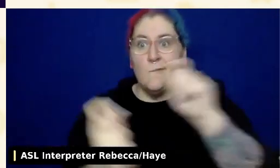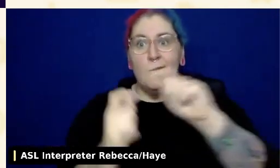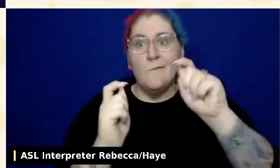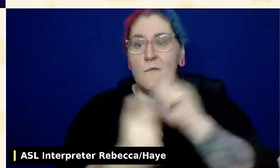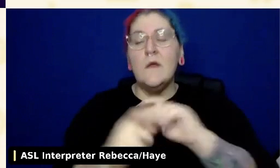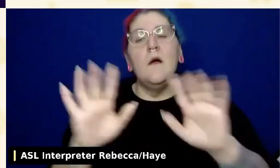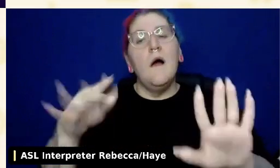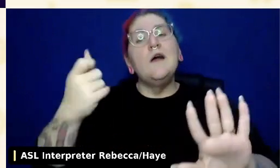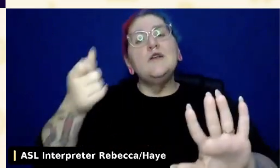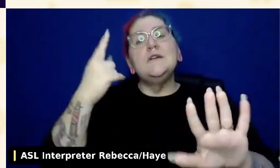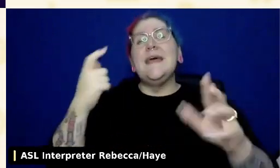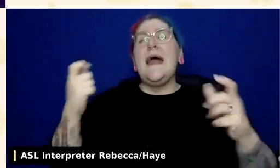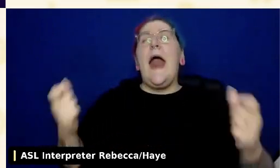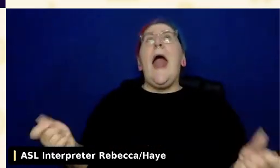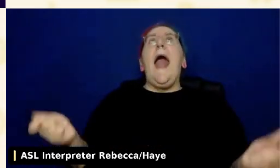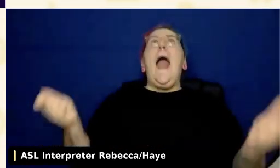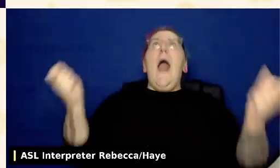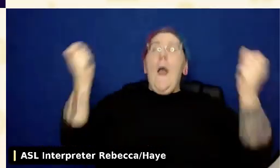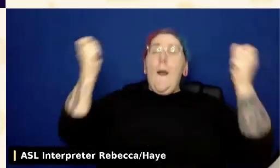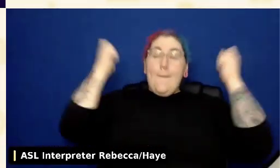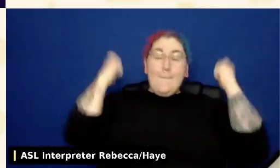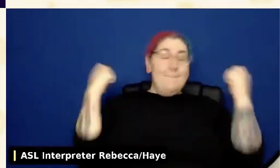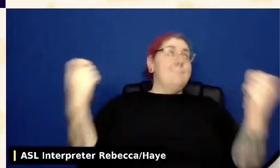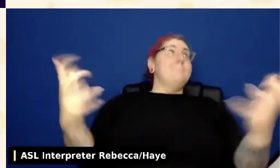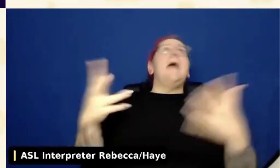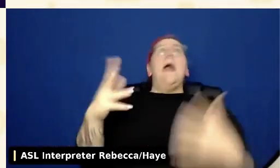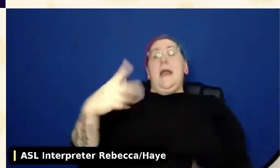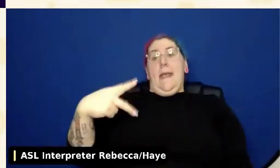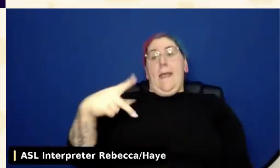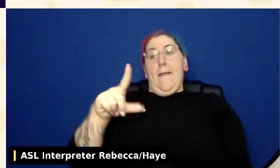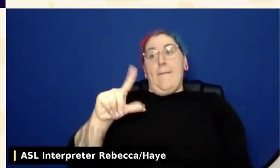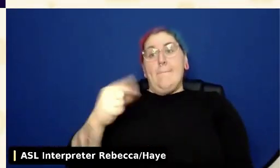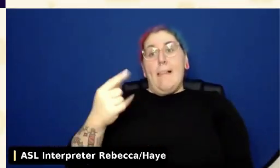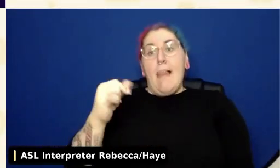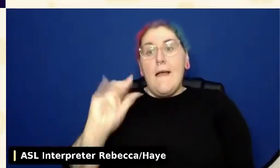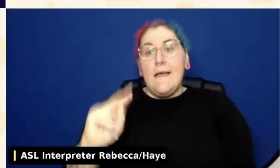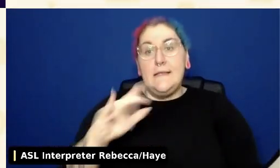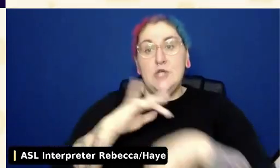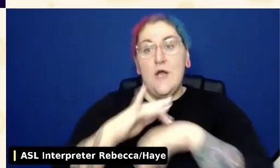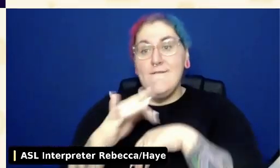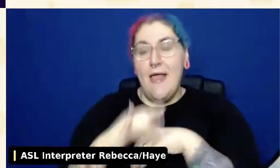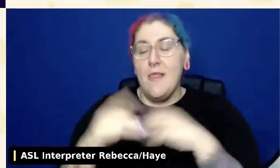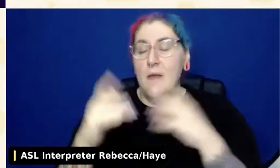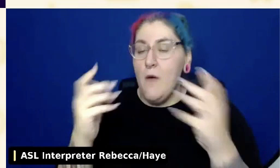of WordPress plug-ins that are available. So I always have a hard time when people ask me this,